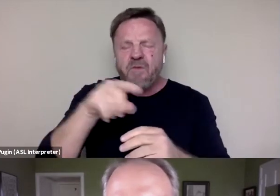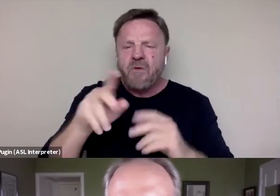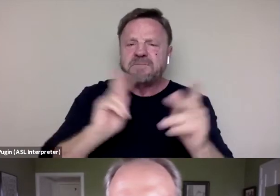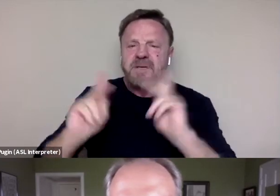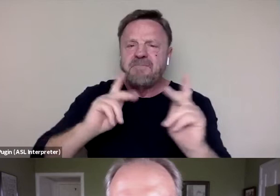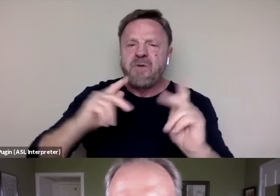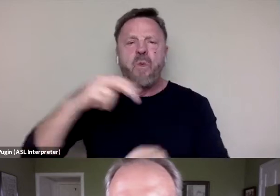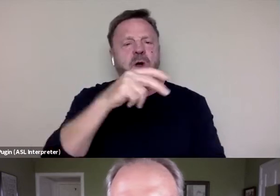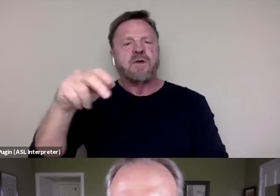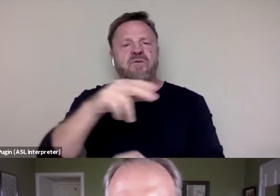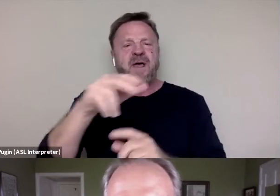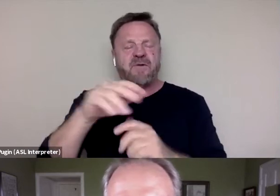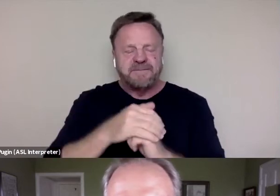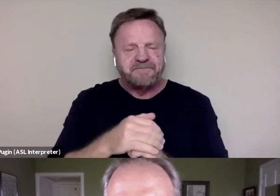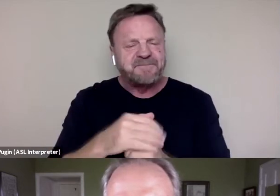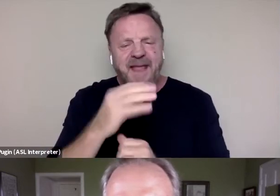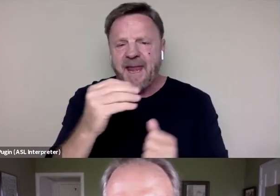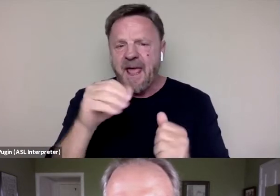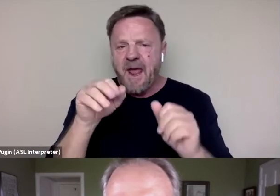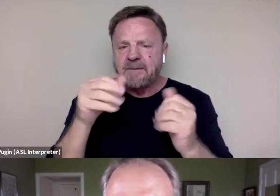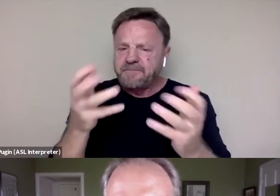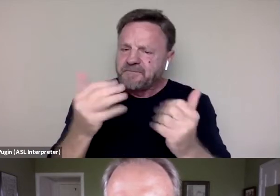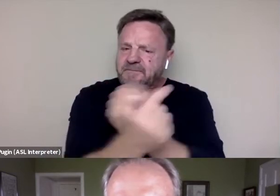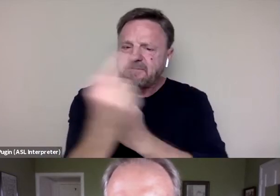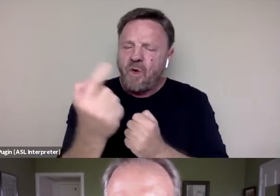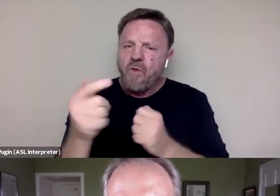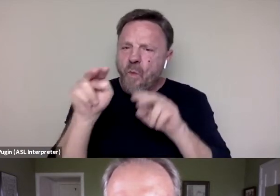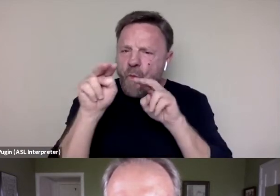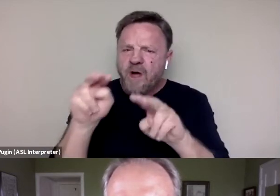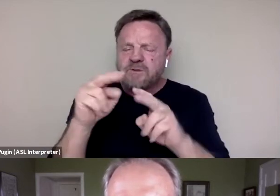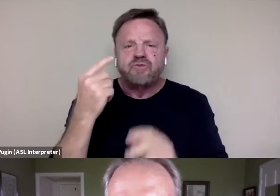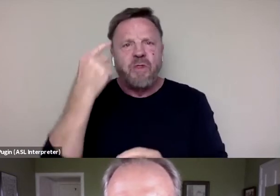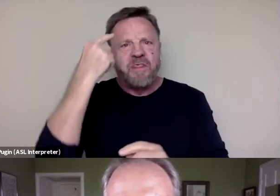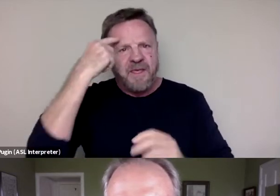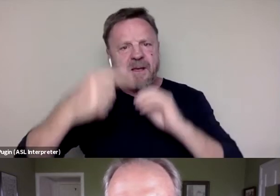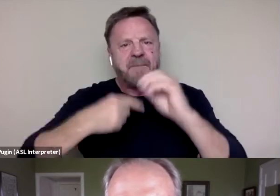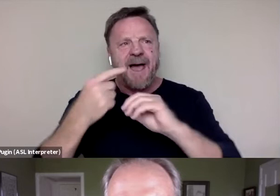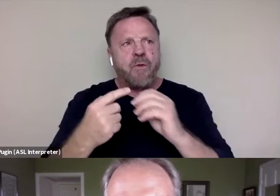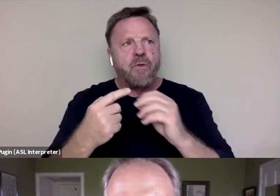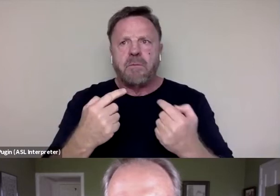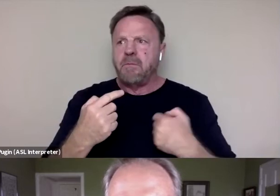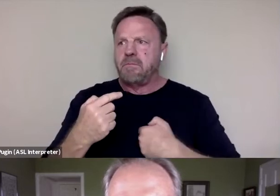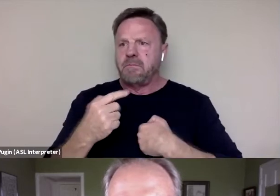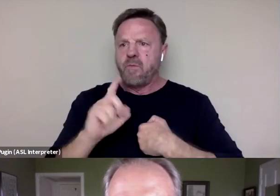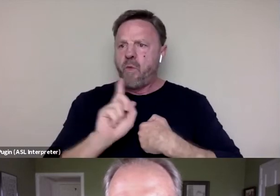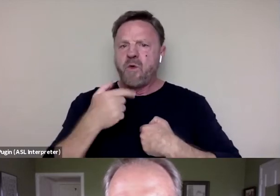And I would like for everyone watching to think about where do I fit in to this story?